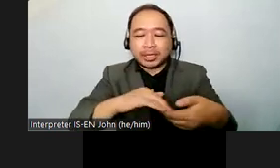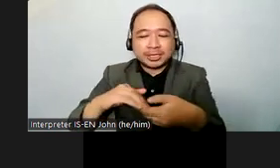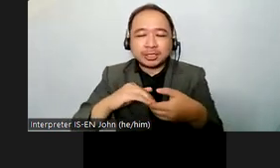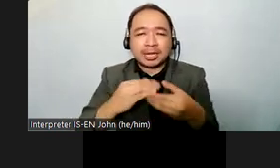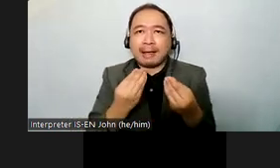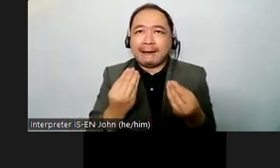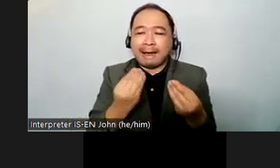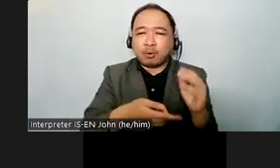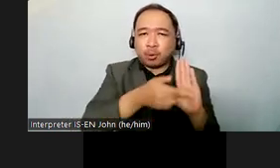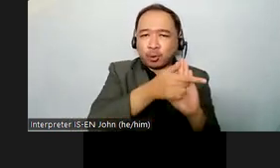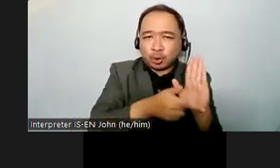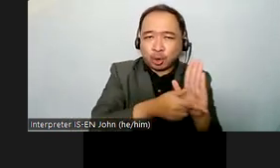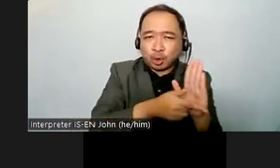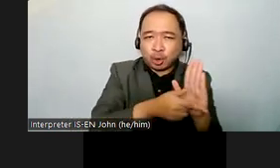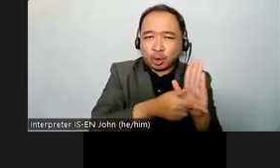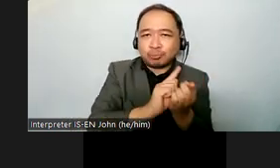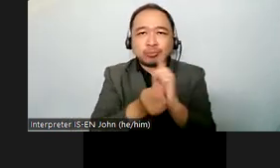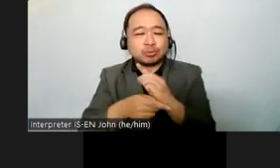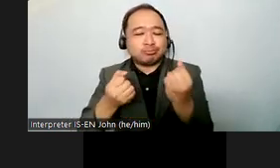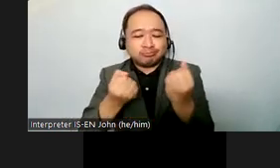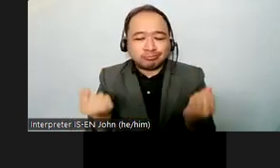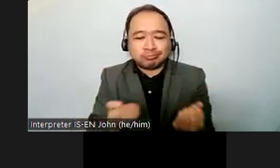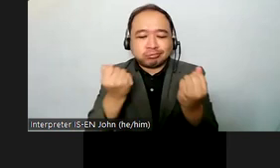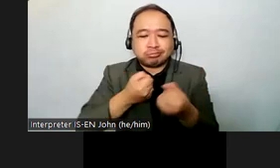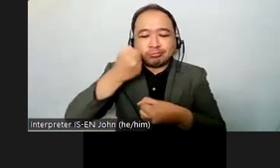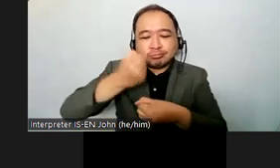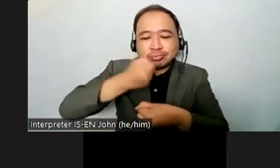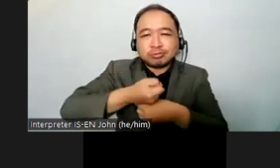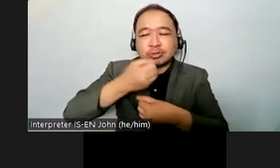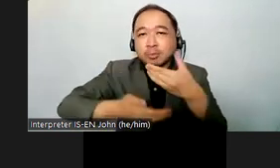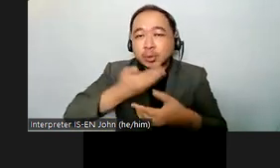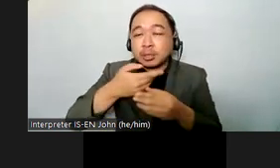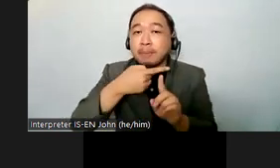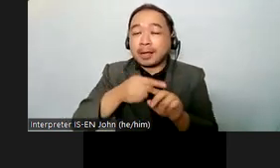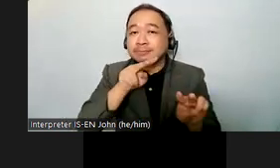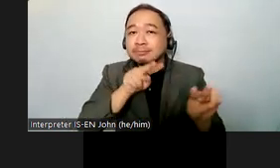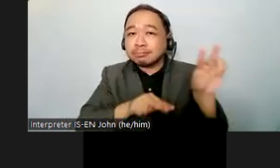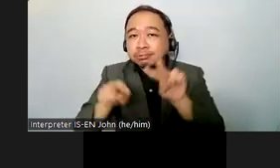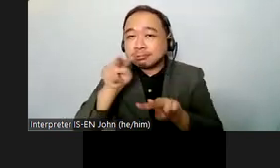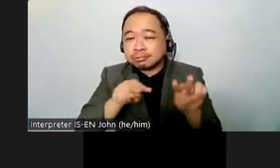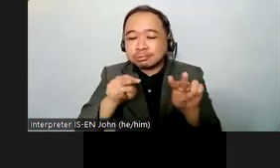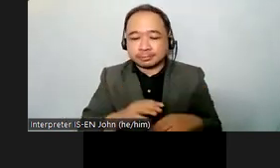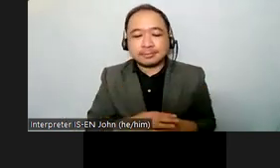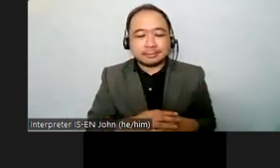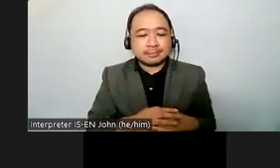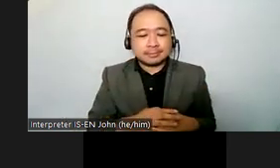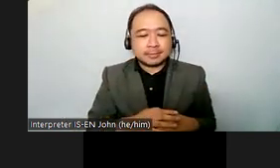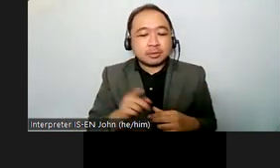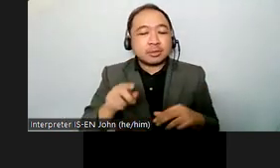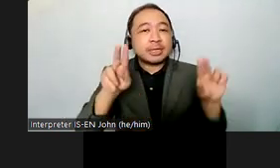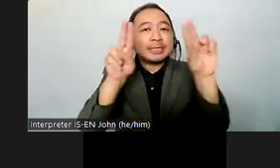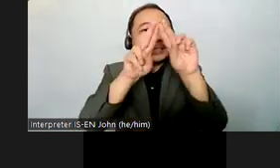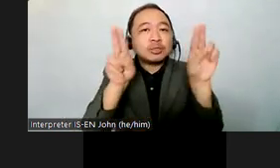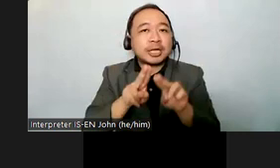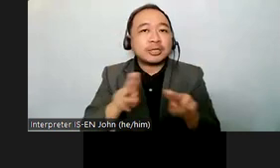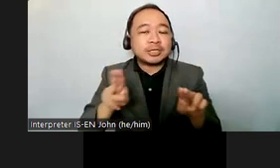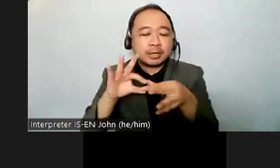such as those relating to gender age and poverty a human rights approach to international cooperation